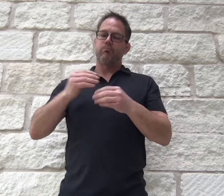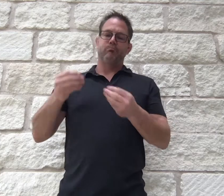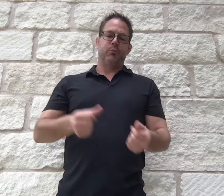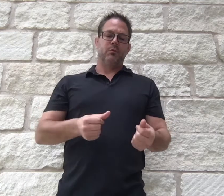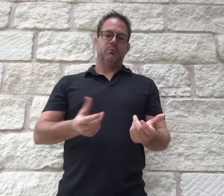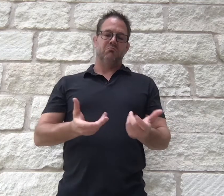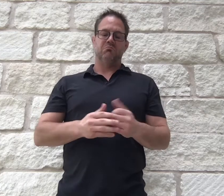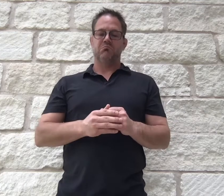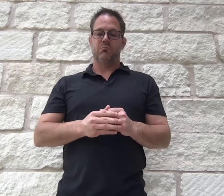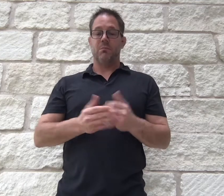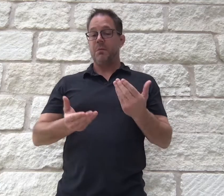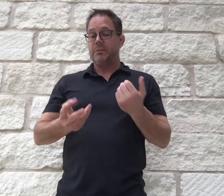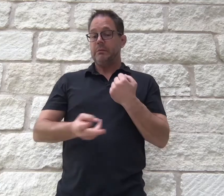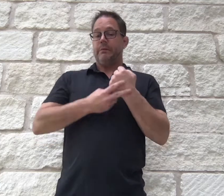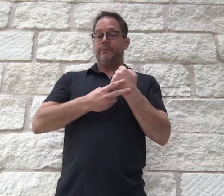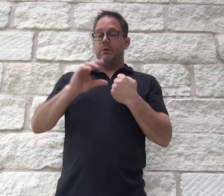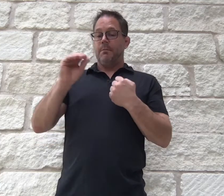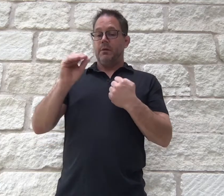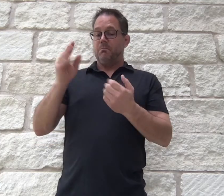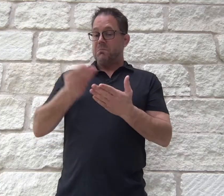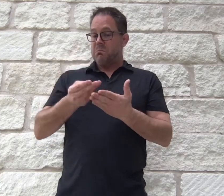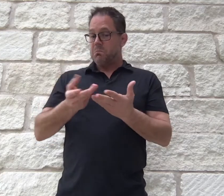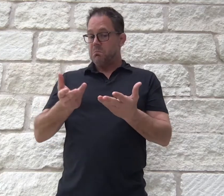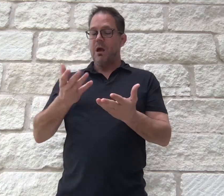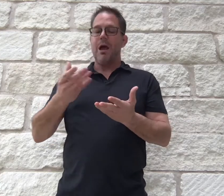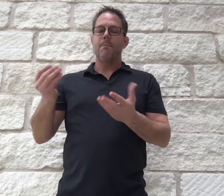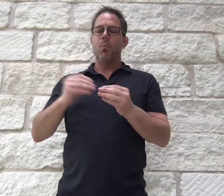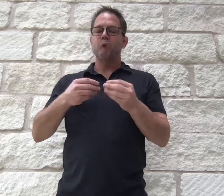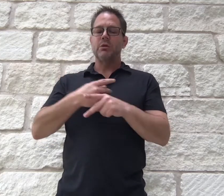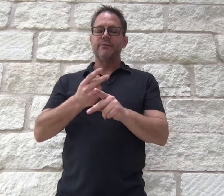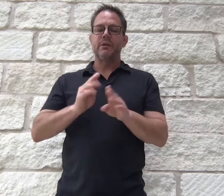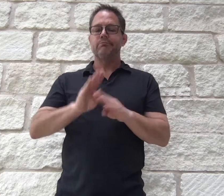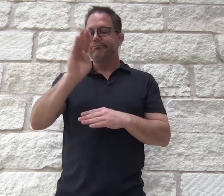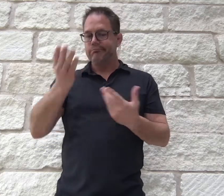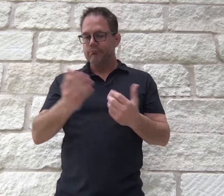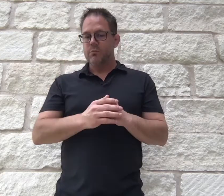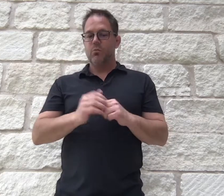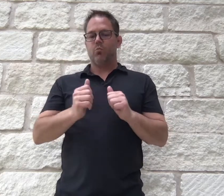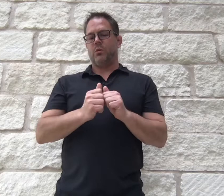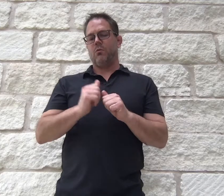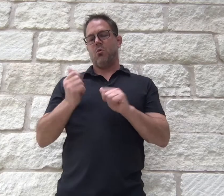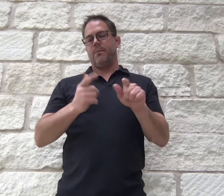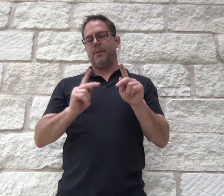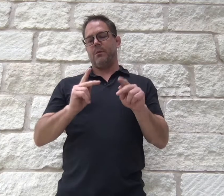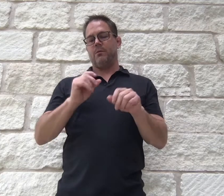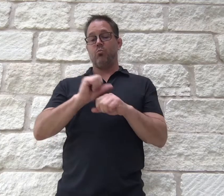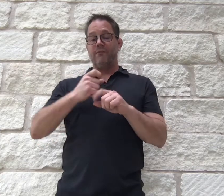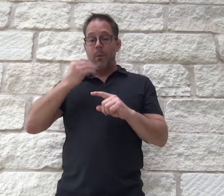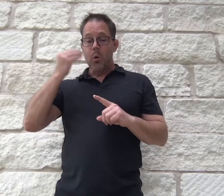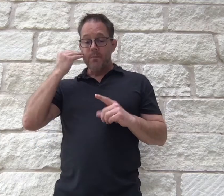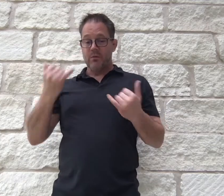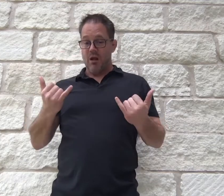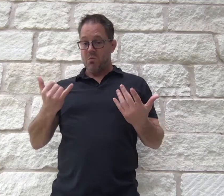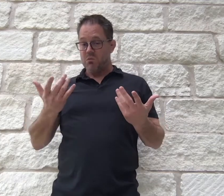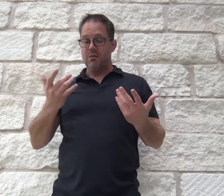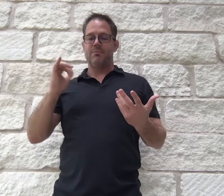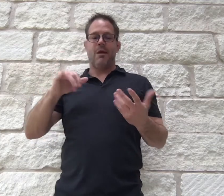their job more effectively. It may end up saving the employer some money while yielding more to productivity. With virtually everyone working from home, the